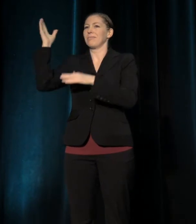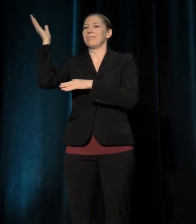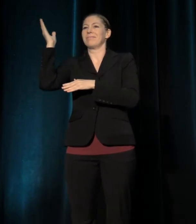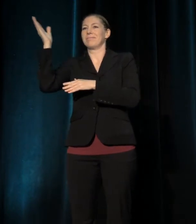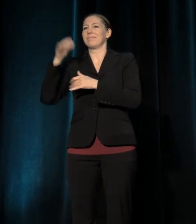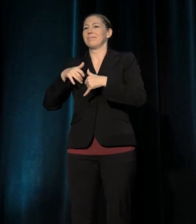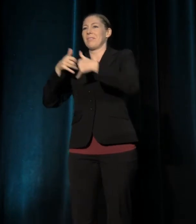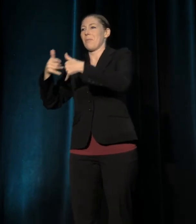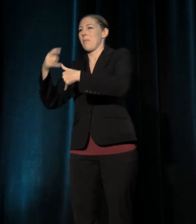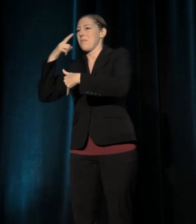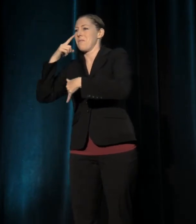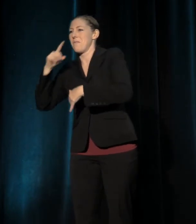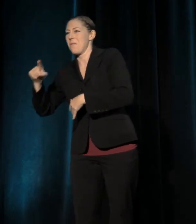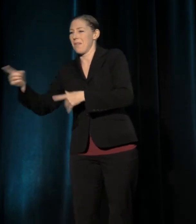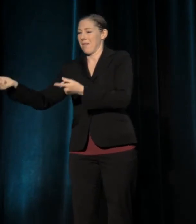there are easier ways to do it."